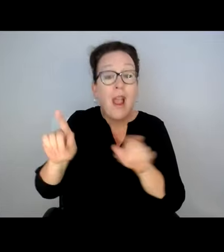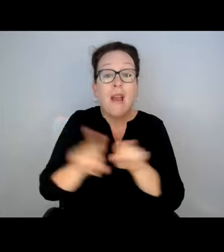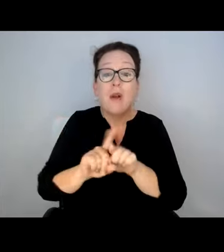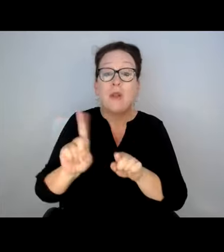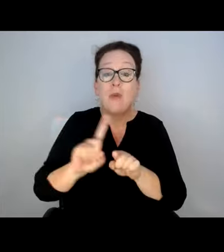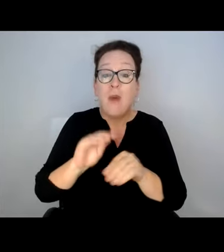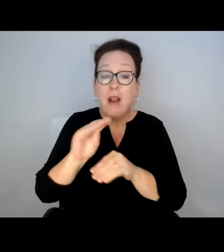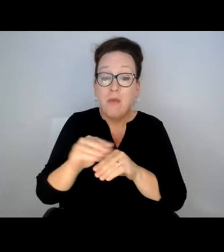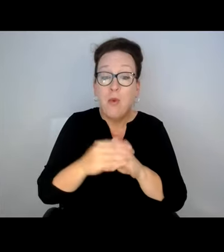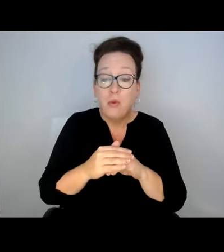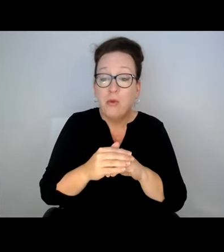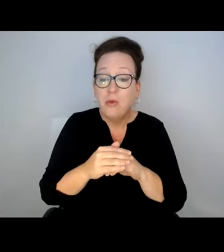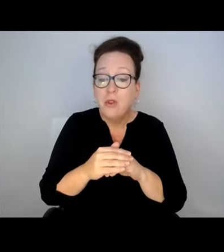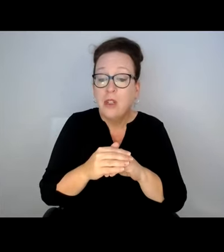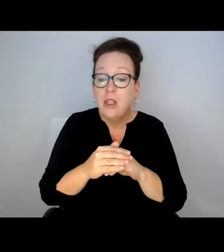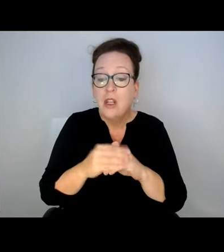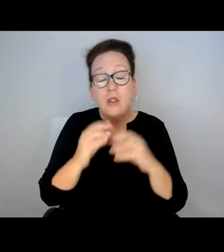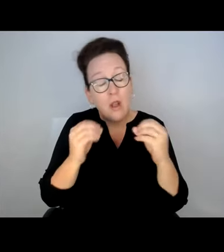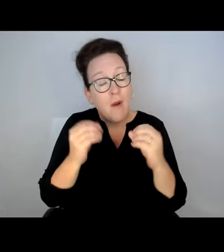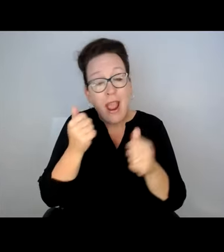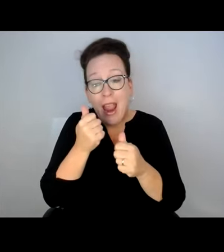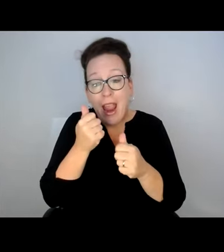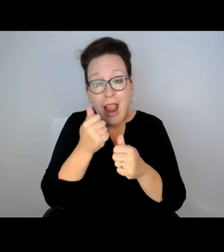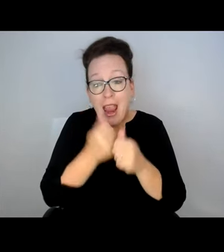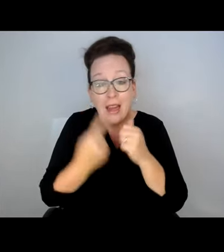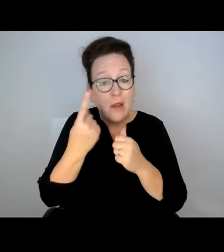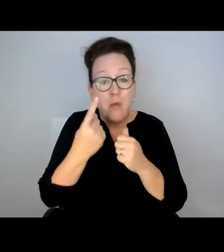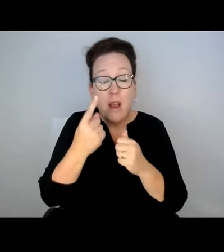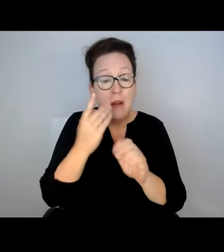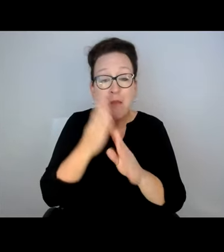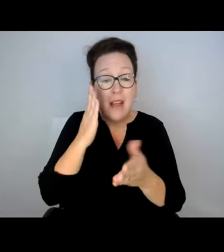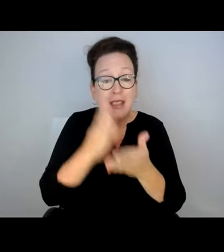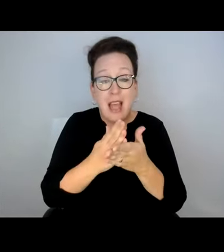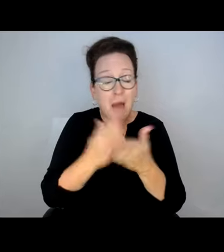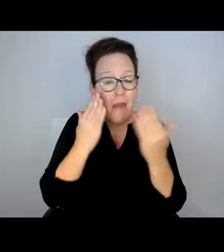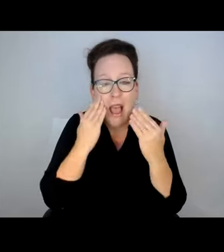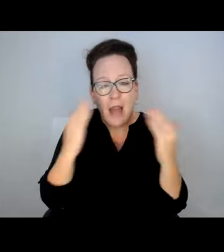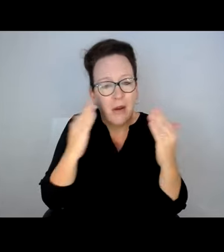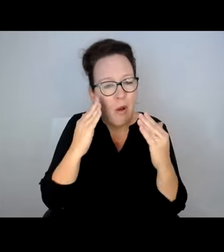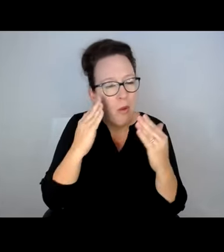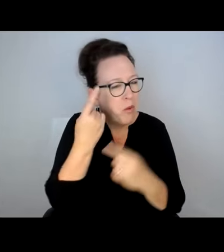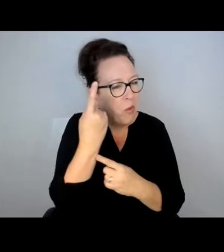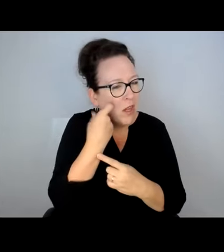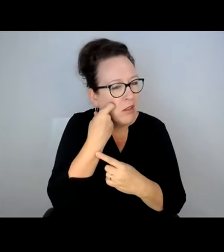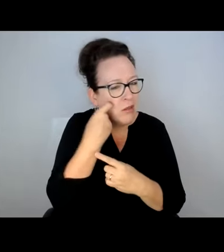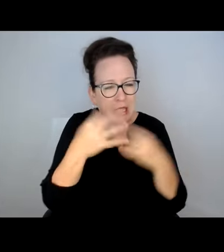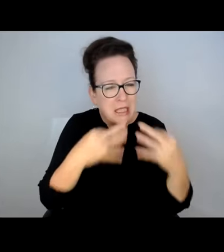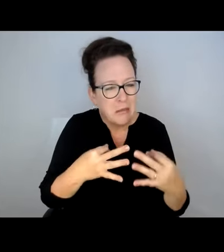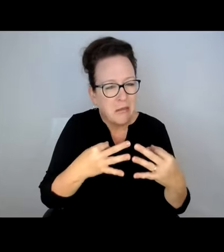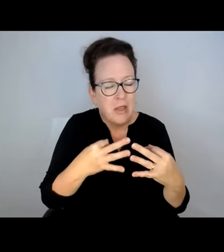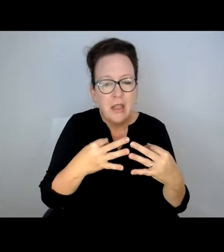A WHOLE BUNCH OF FACTORS WHY THE BUS STOPS ARE MOVED AND WHERE THEY ARE MOVED. WE LOOK AT RIDERSHIP ON AND OFF.